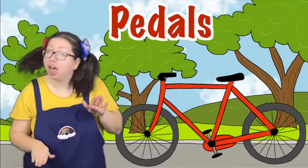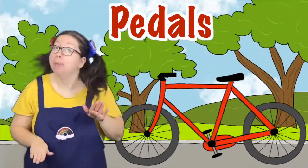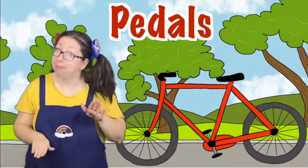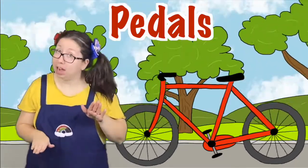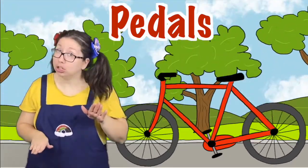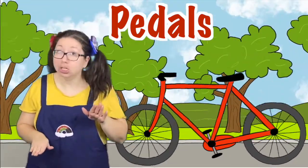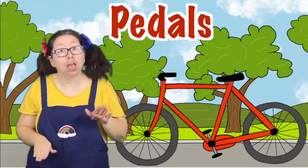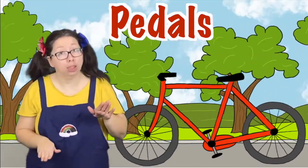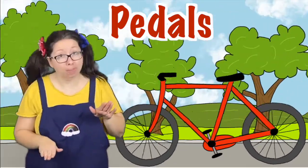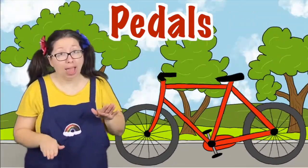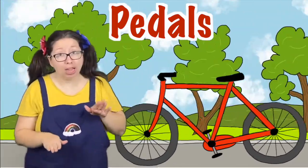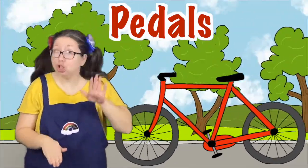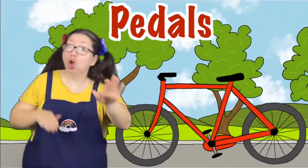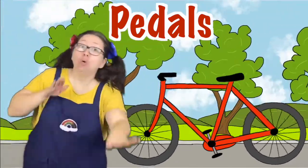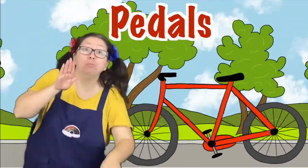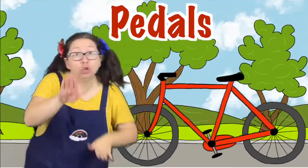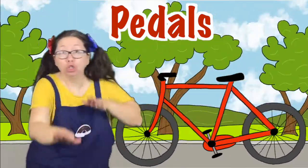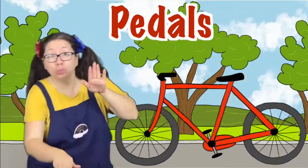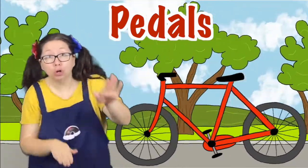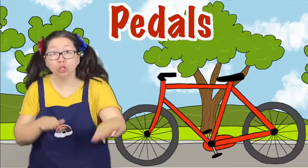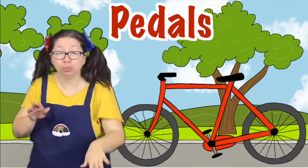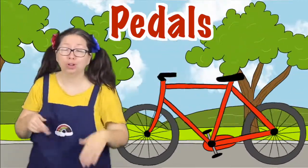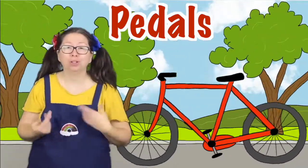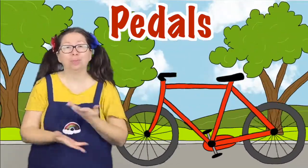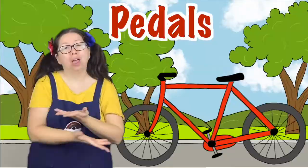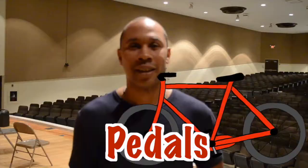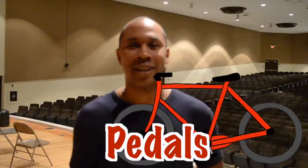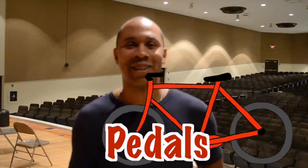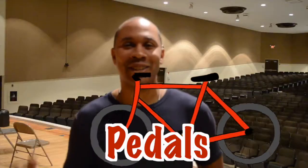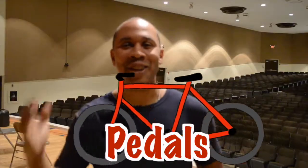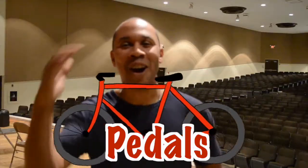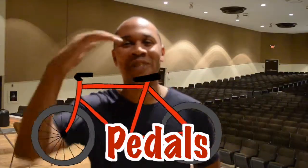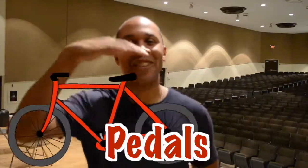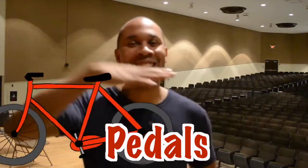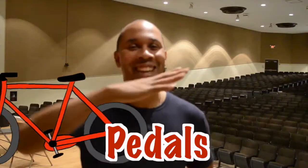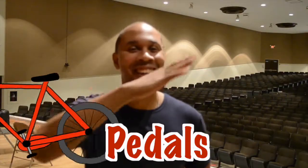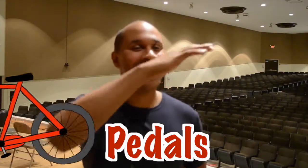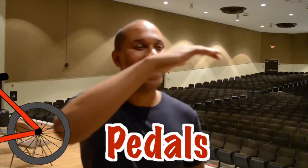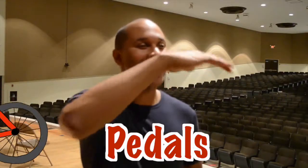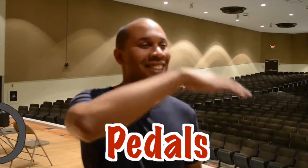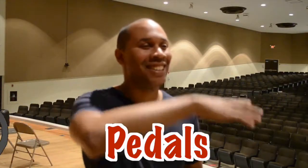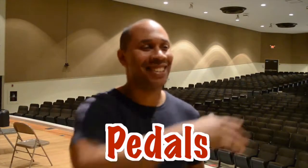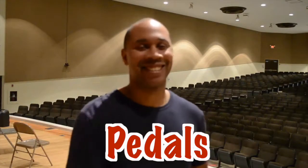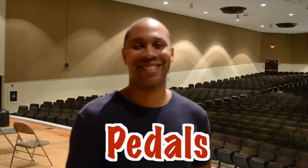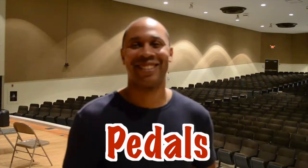The pedals on the Bike Go push push push All through the town